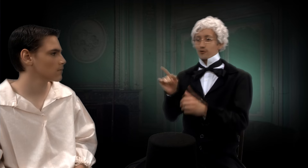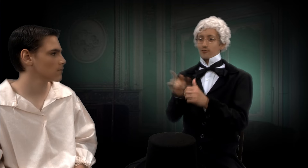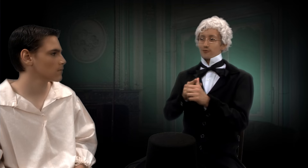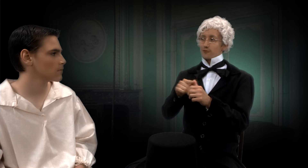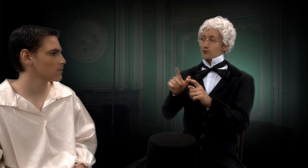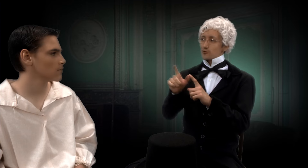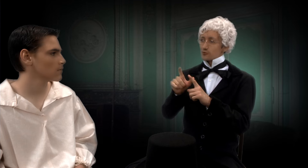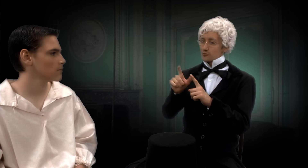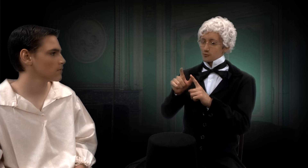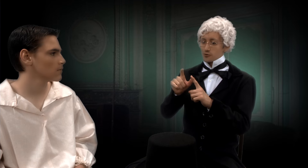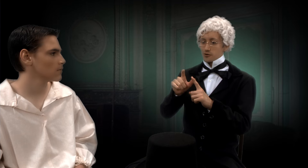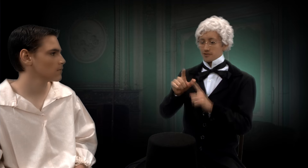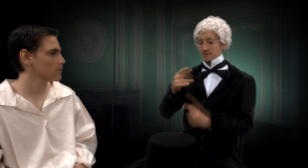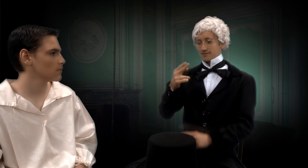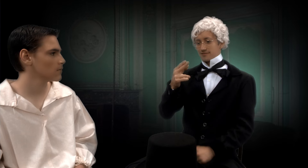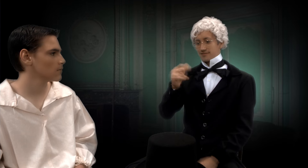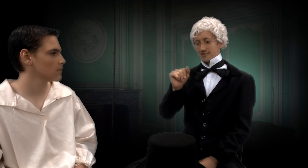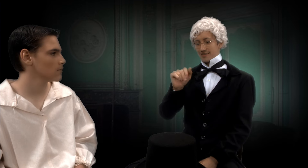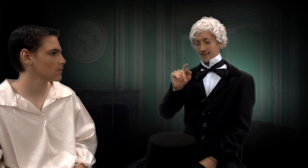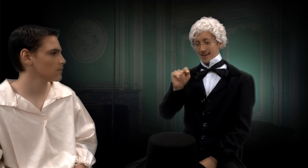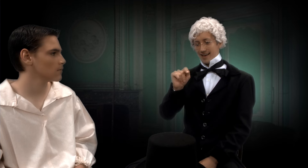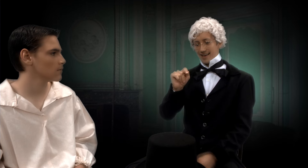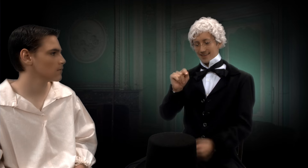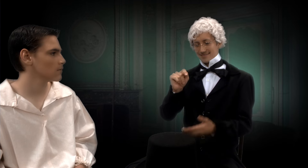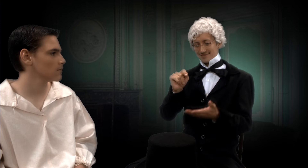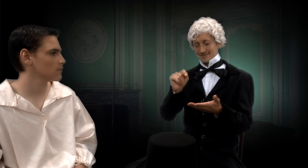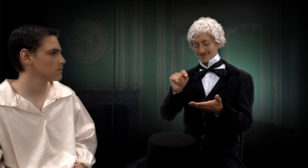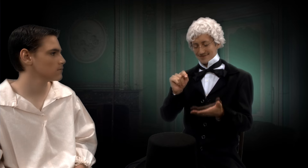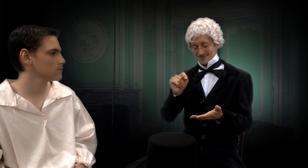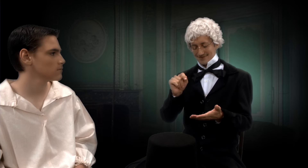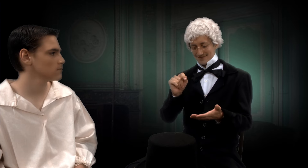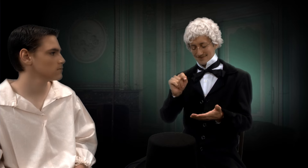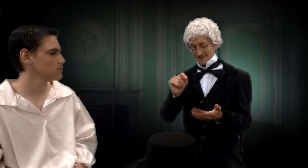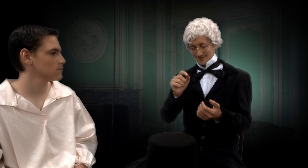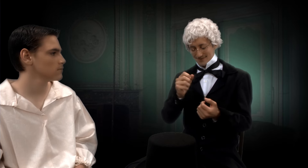And her first word was hat. This hat.